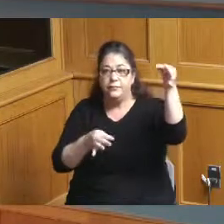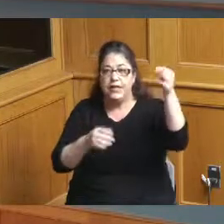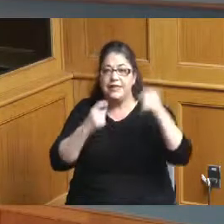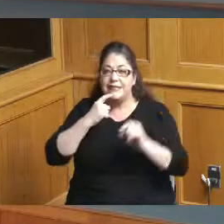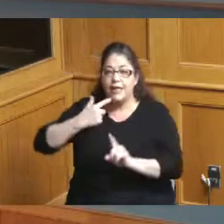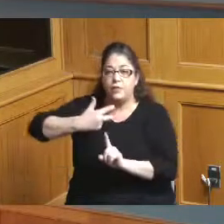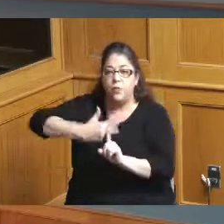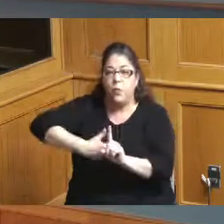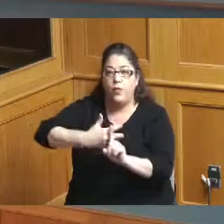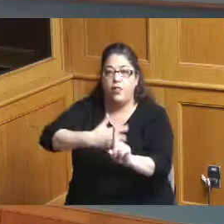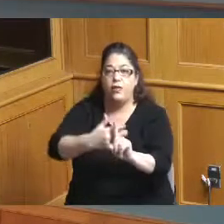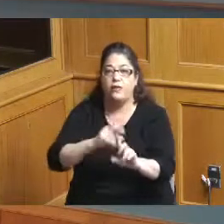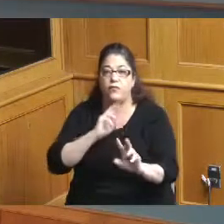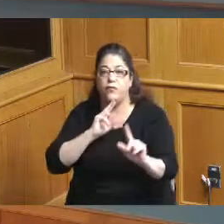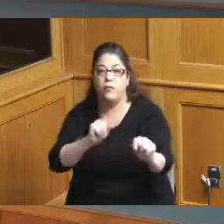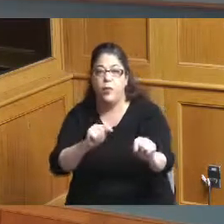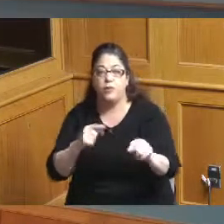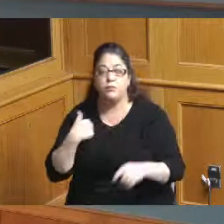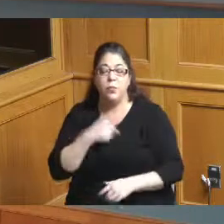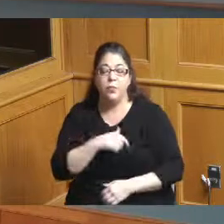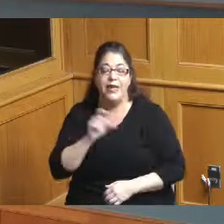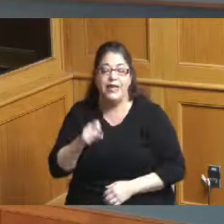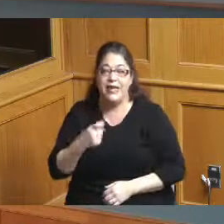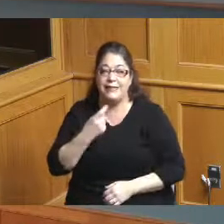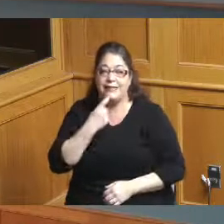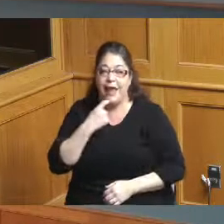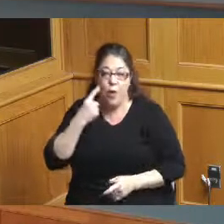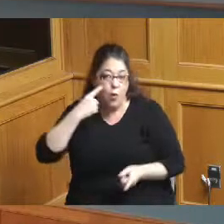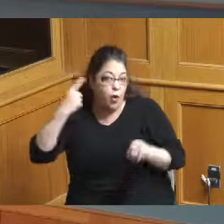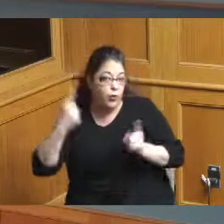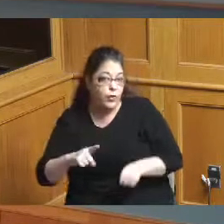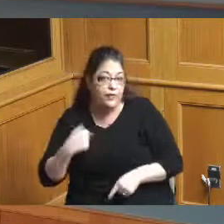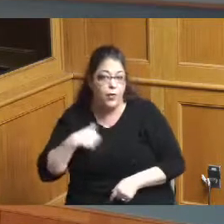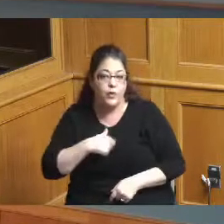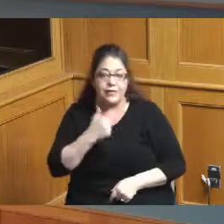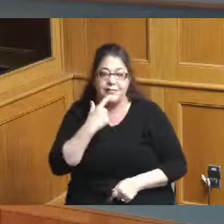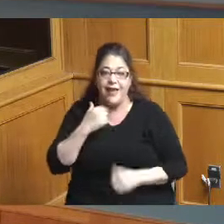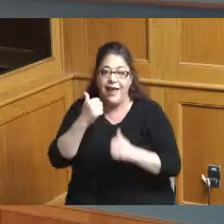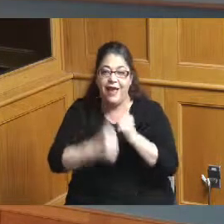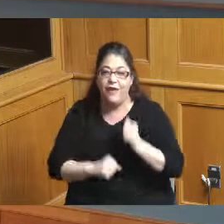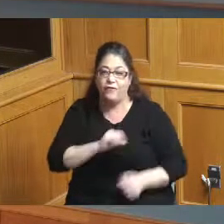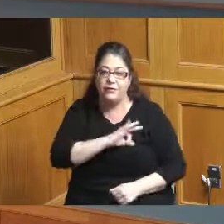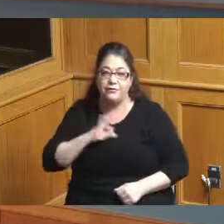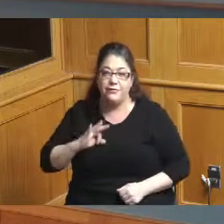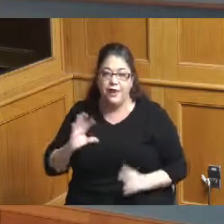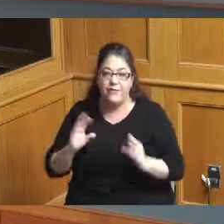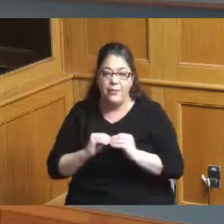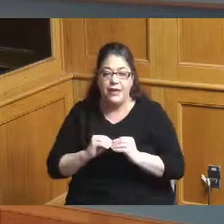we certainly can say or agree that we have at every staff meeting it's up to the Board and how